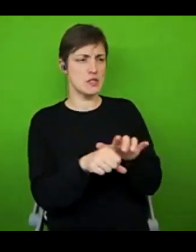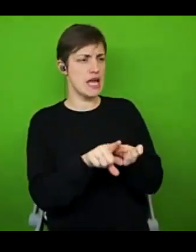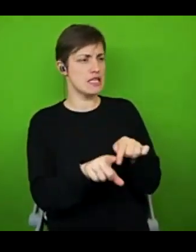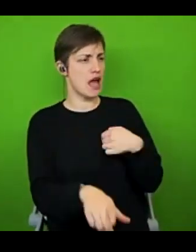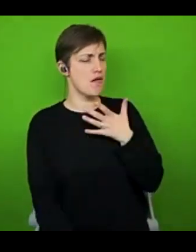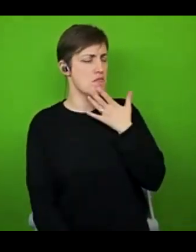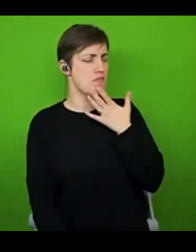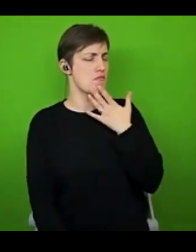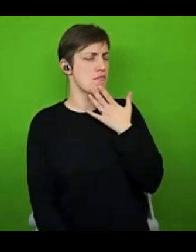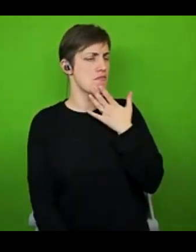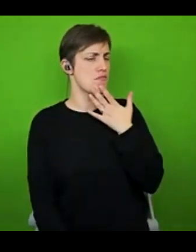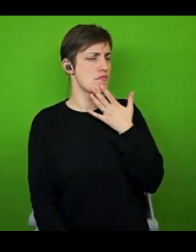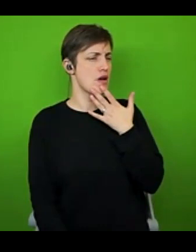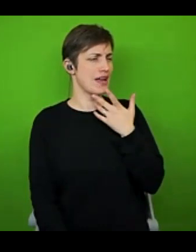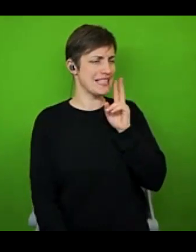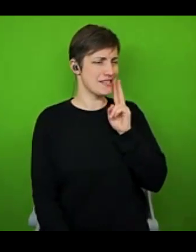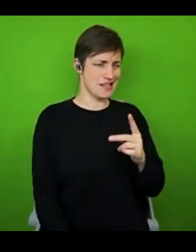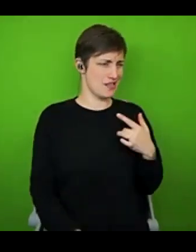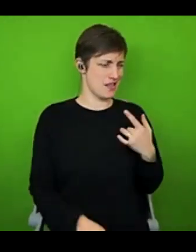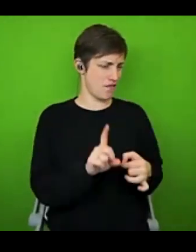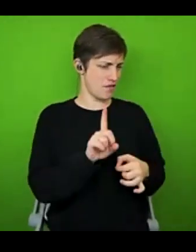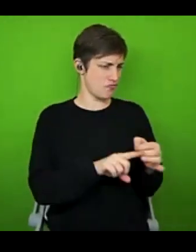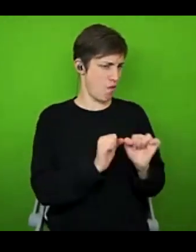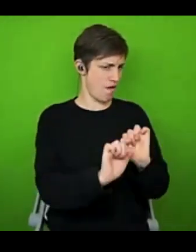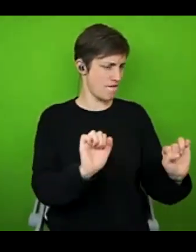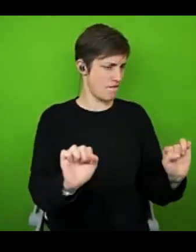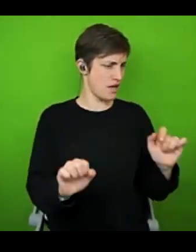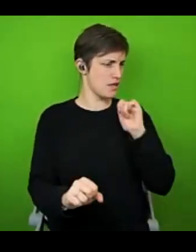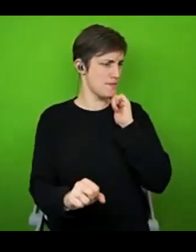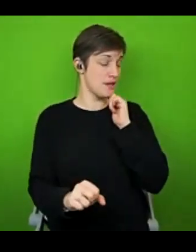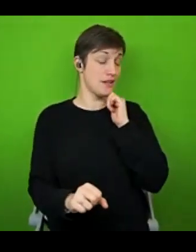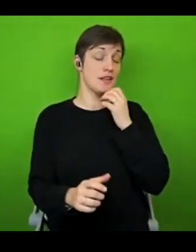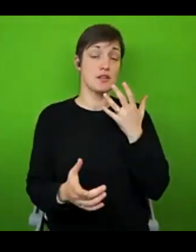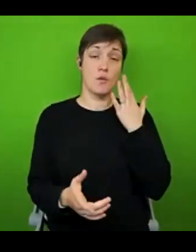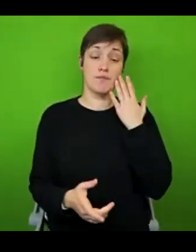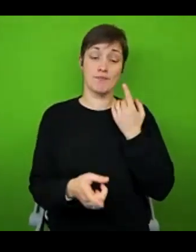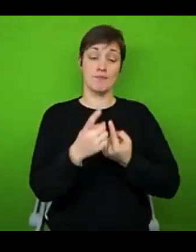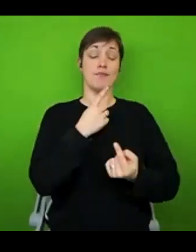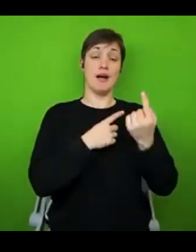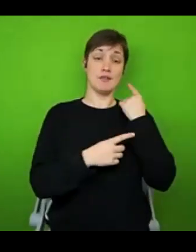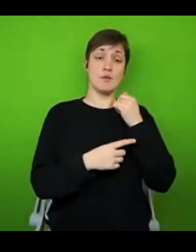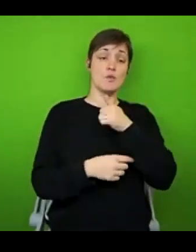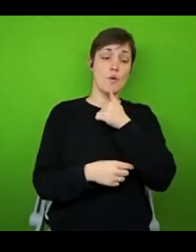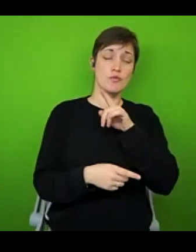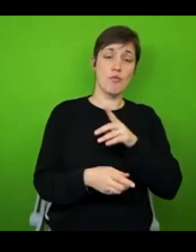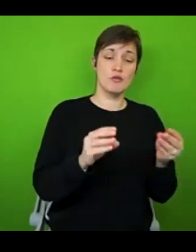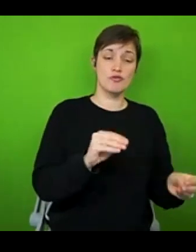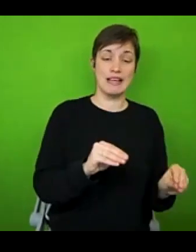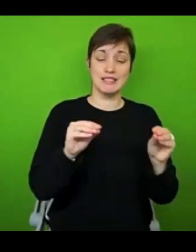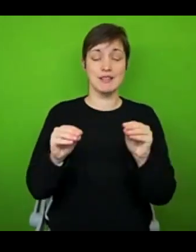wheelchair improved their quality of life. So back when I was more unwell I used a transit wheelchair that would be pushed by somebody else. I call that